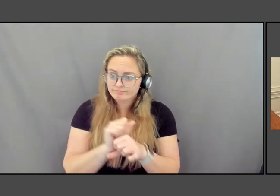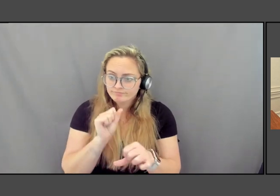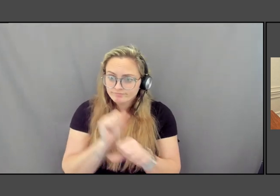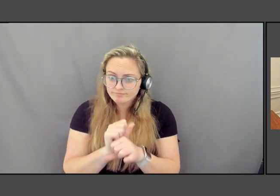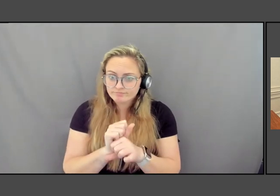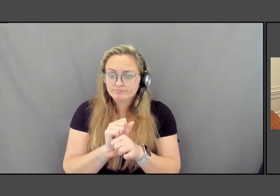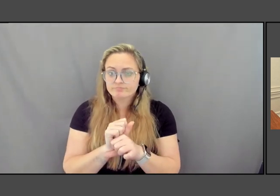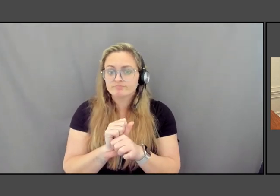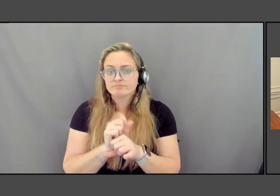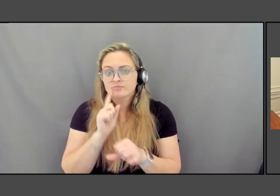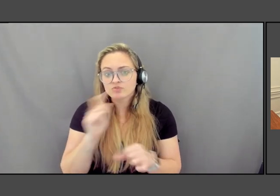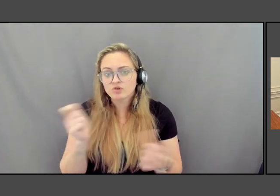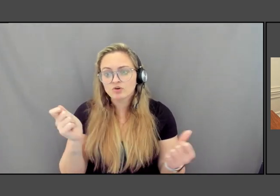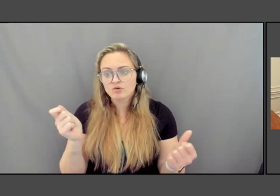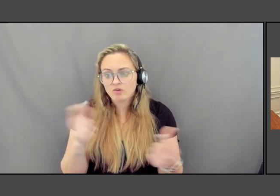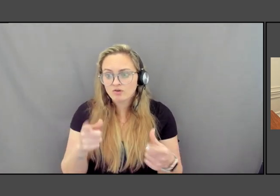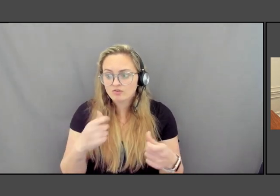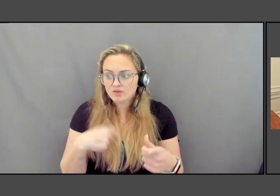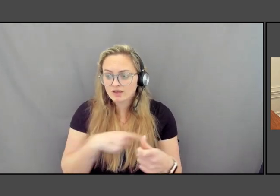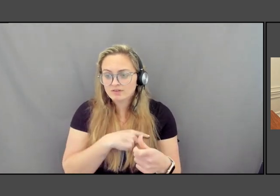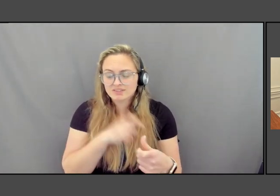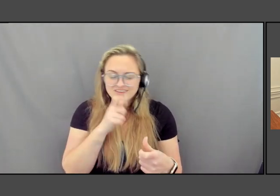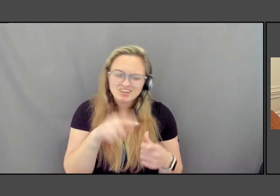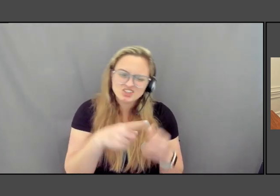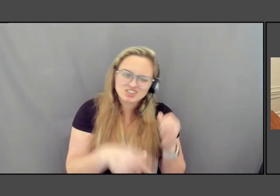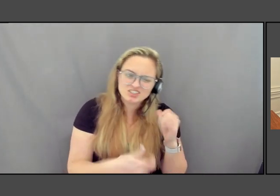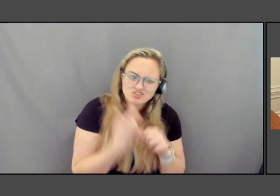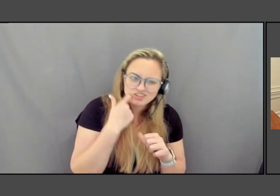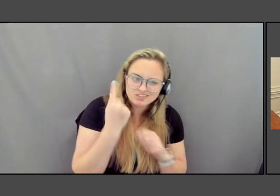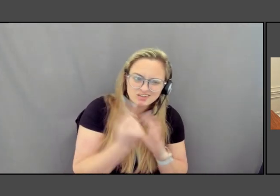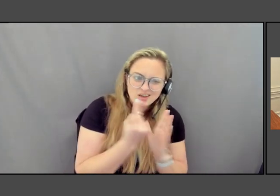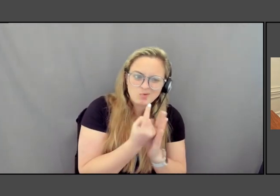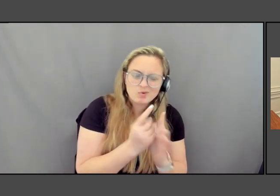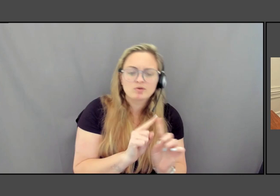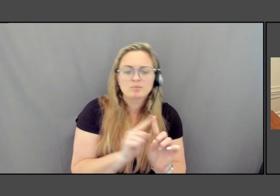you gave us, not just in this last hour, but all you have have given us